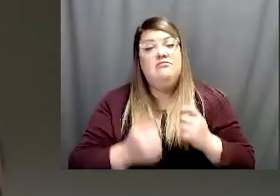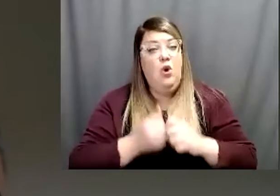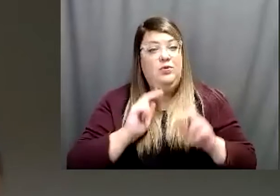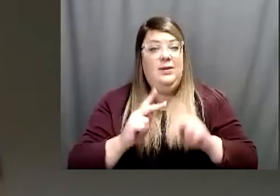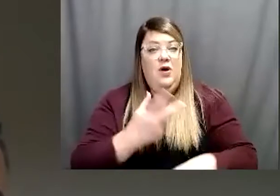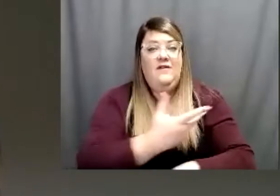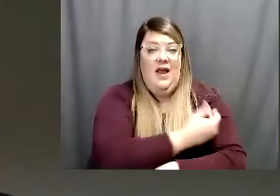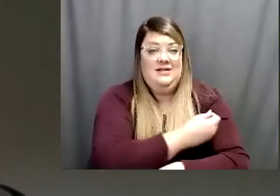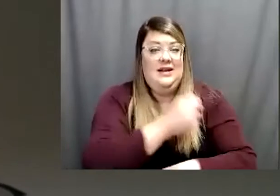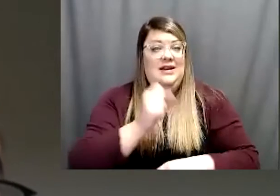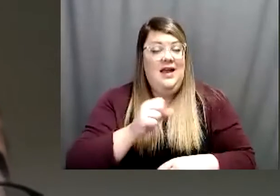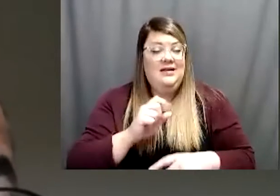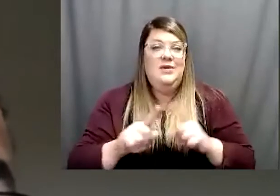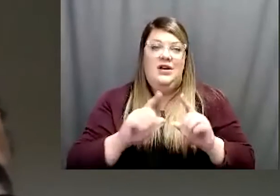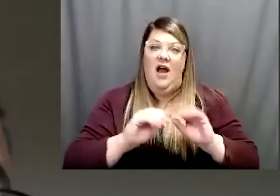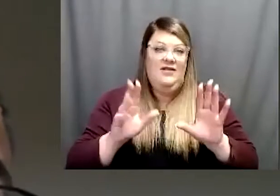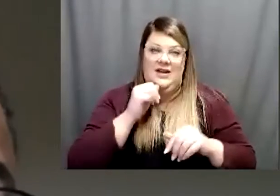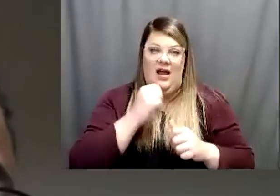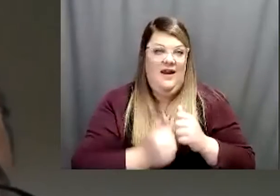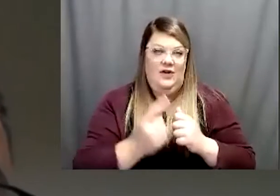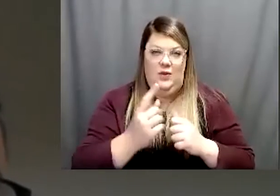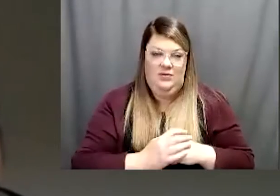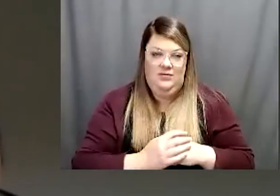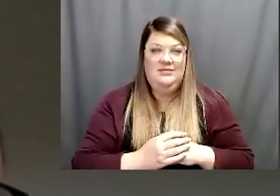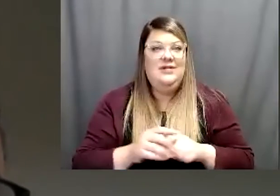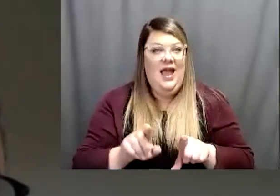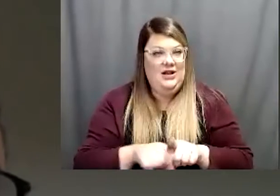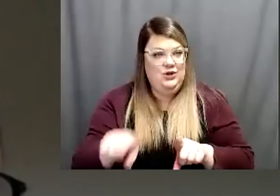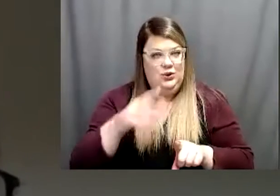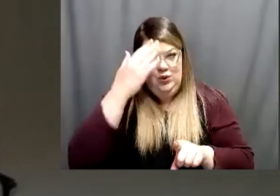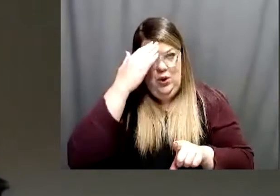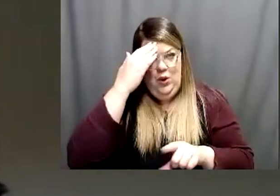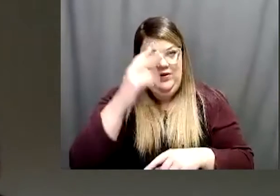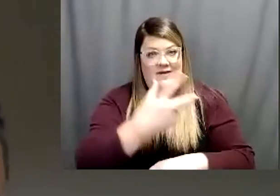but obviously it's not everyone as you know the vaccine is only for those 12 and above